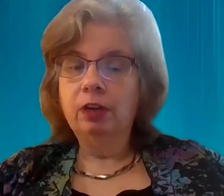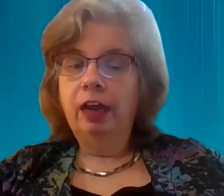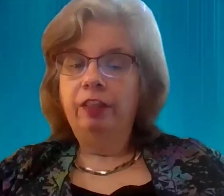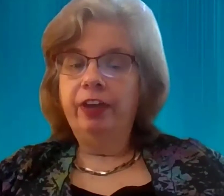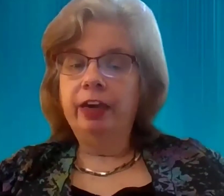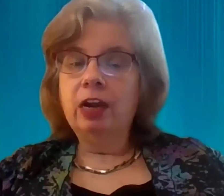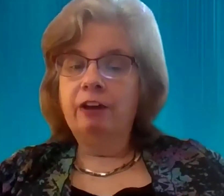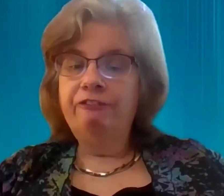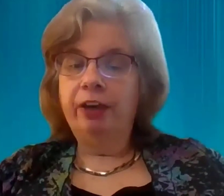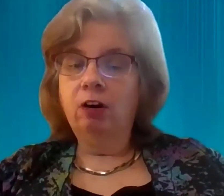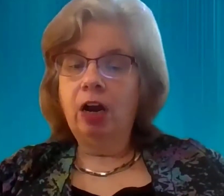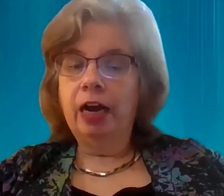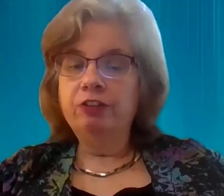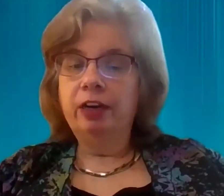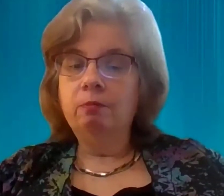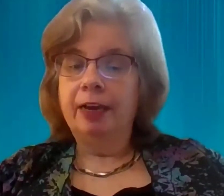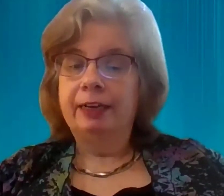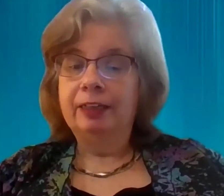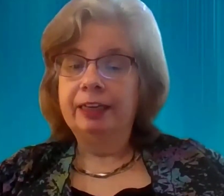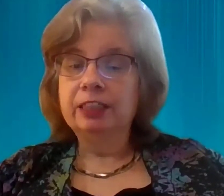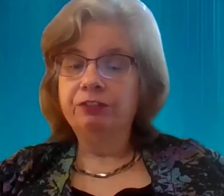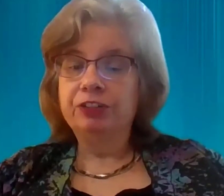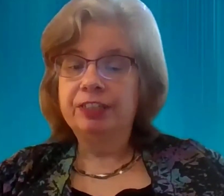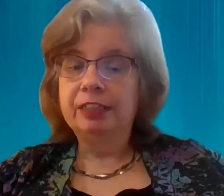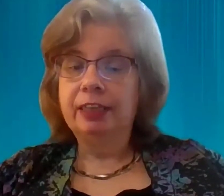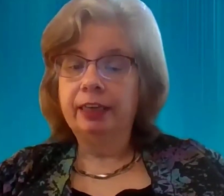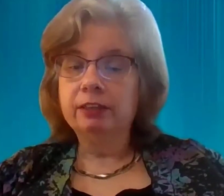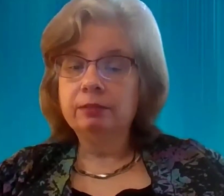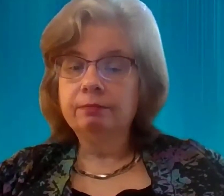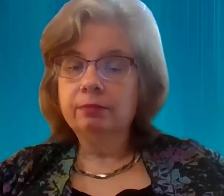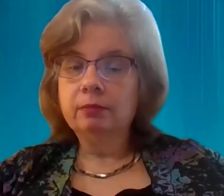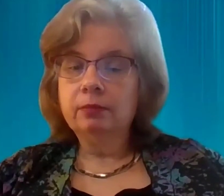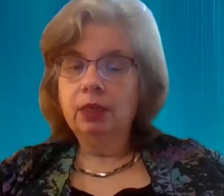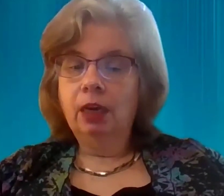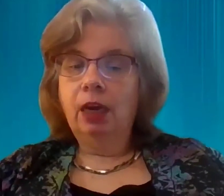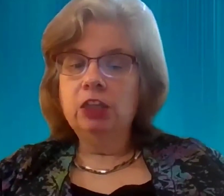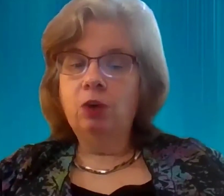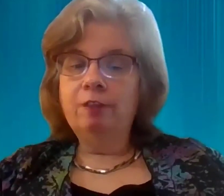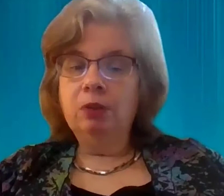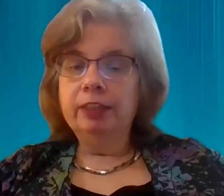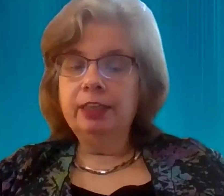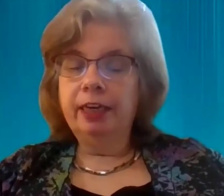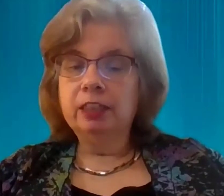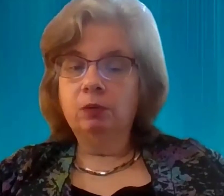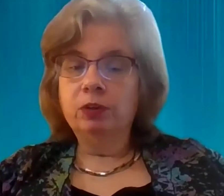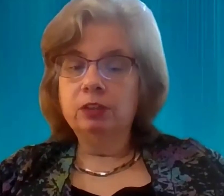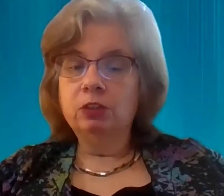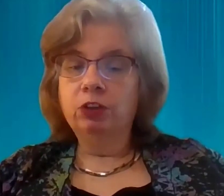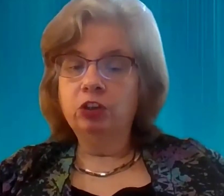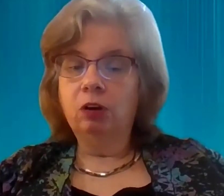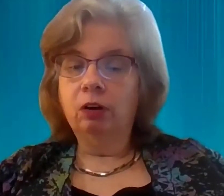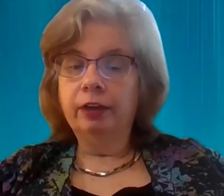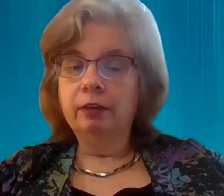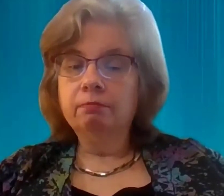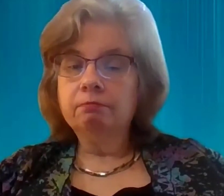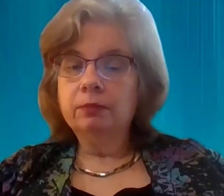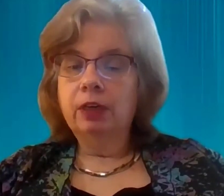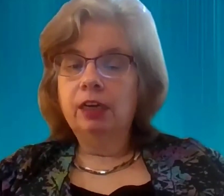They had not fed or hydrate Michael Hickson for six days... His wife, Melissa Hickson was his original guardian,